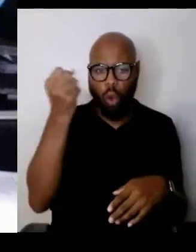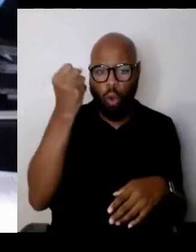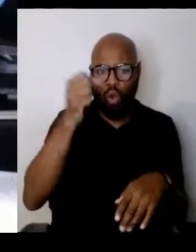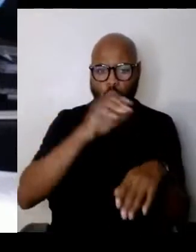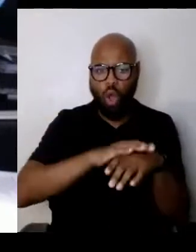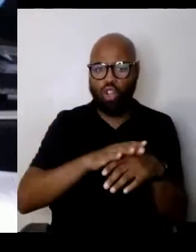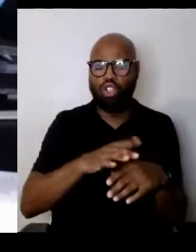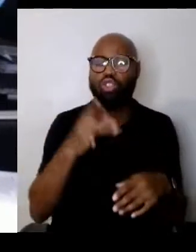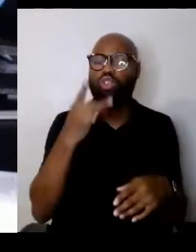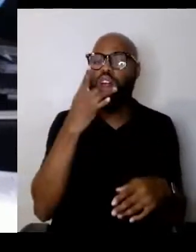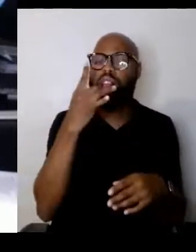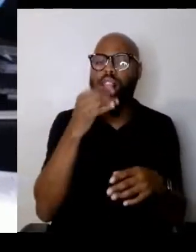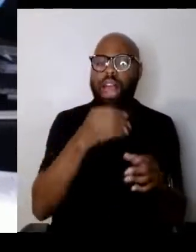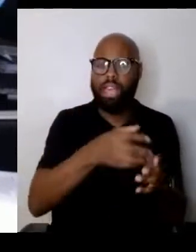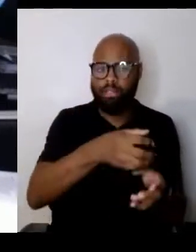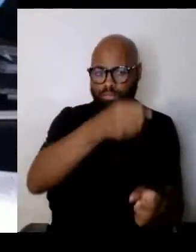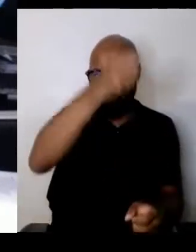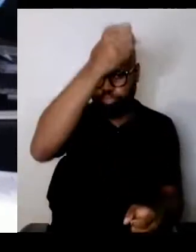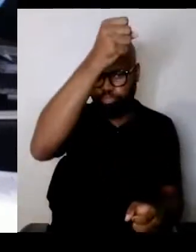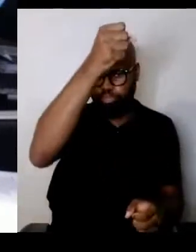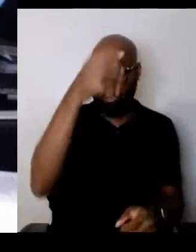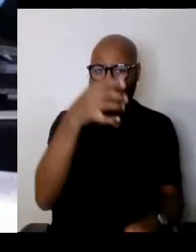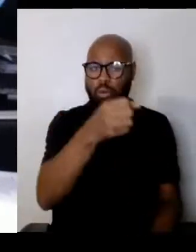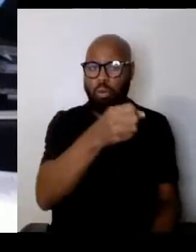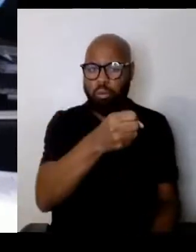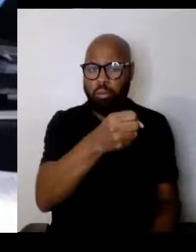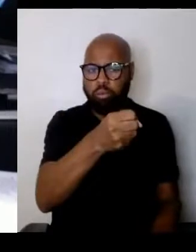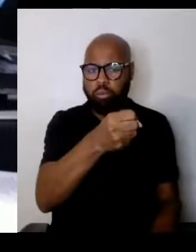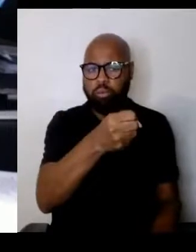I approached her and asked her if I could help her